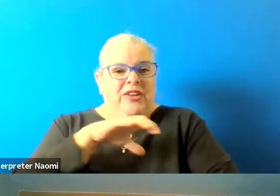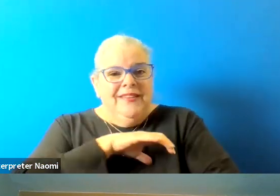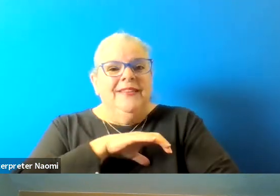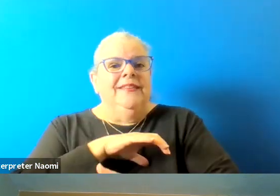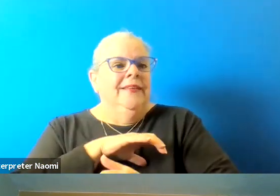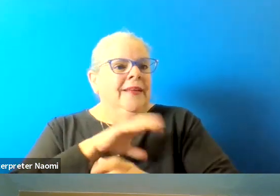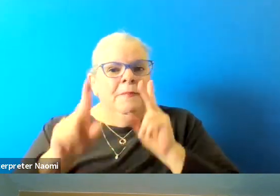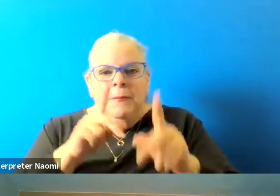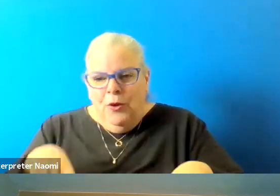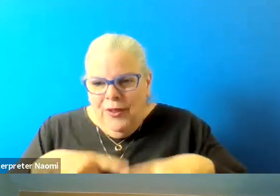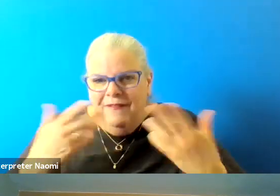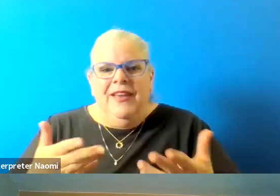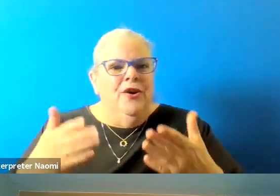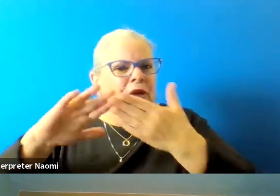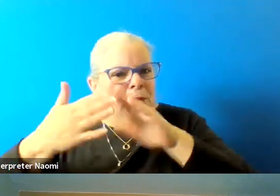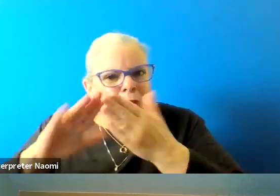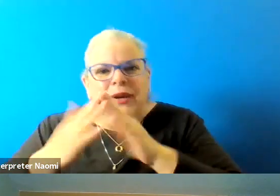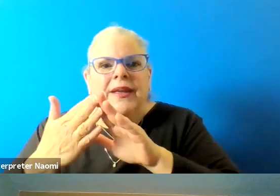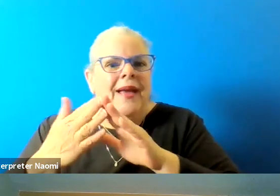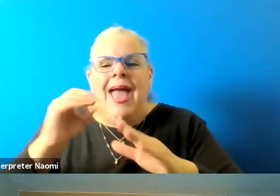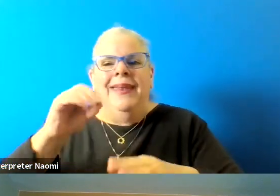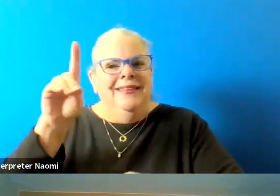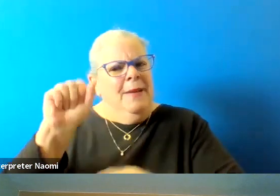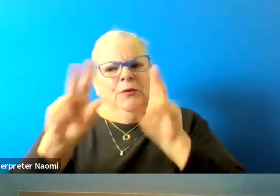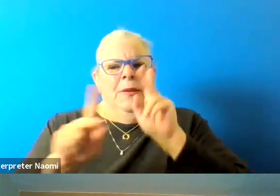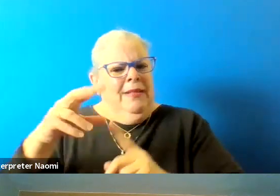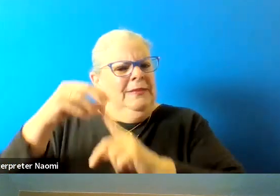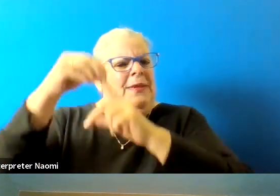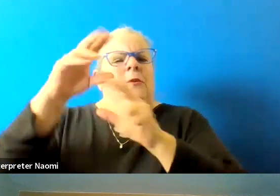in the disabled communities especially. And, folks with disabilities,